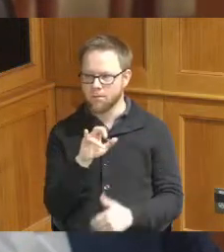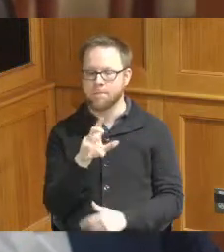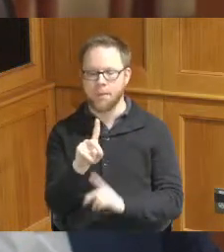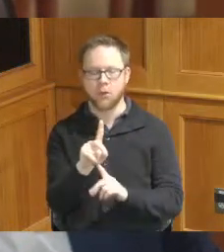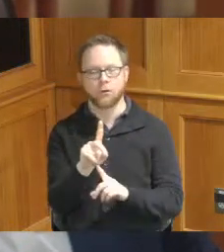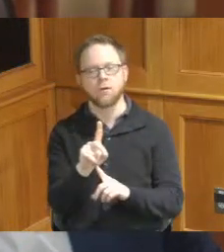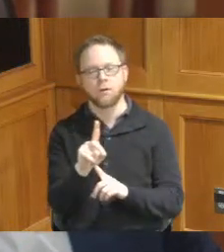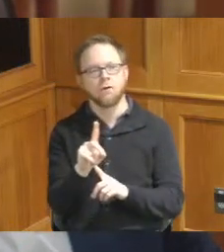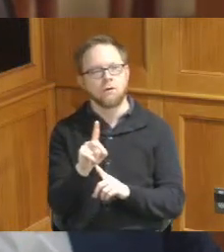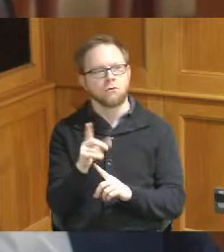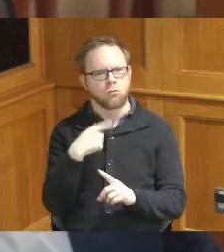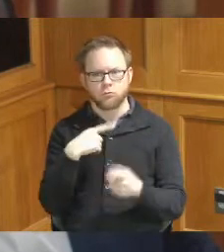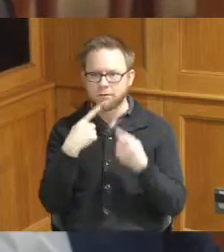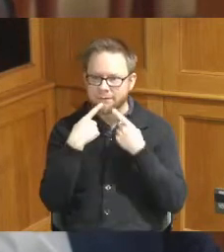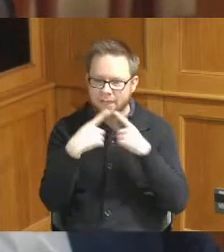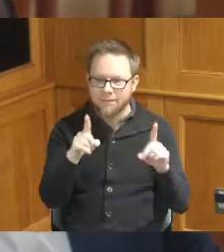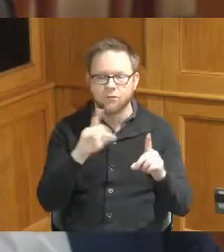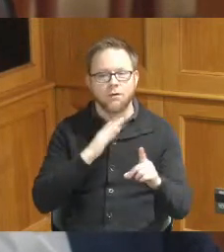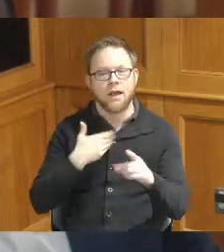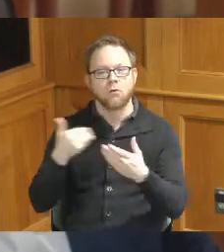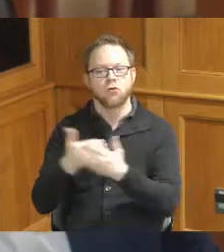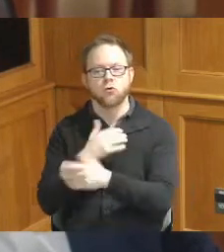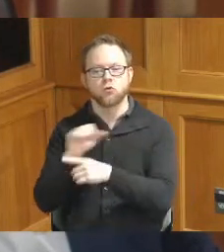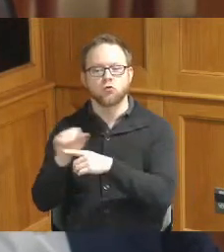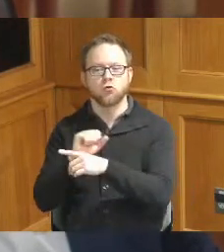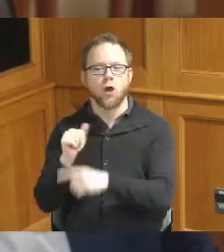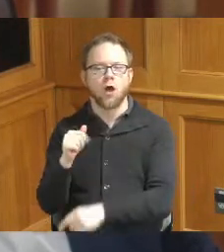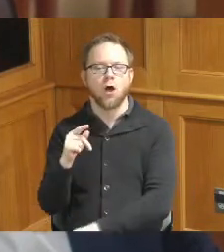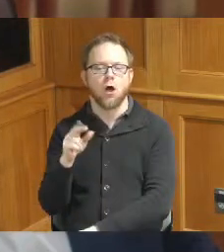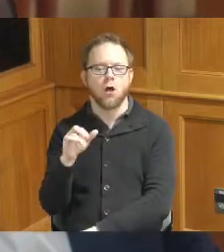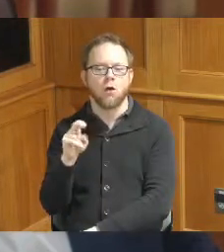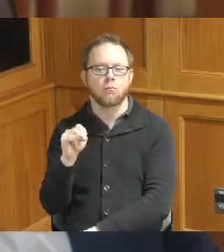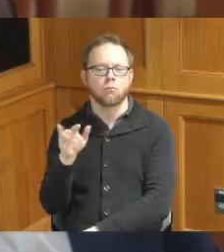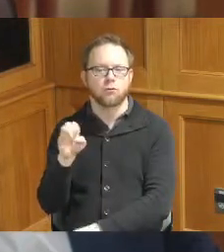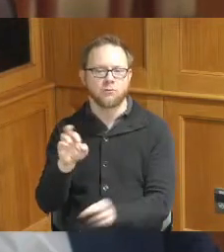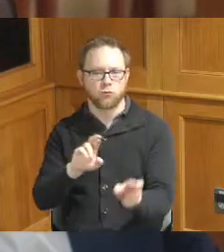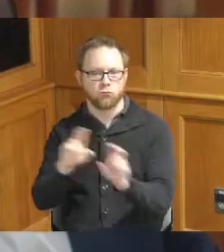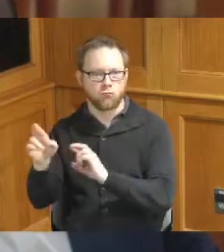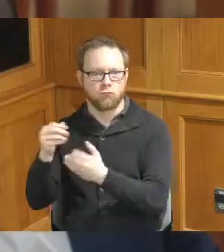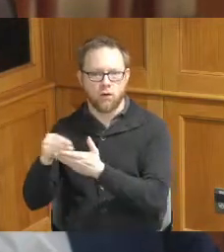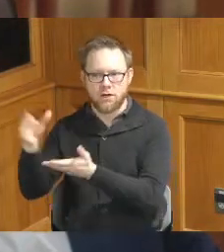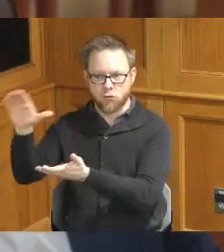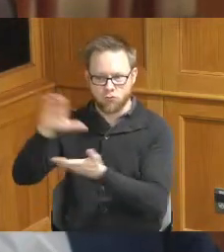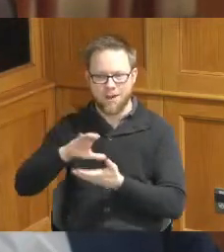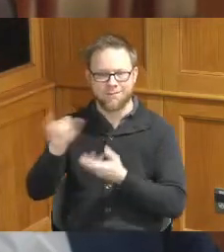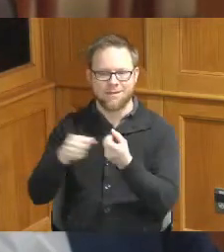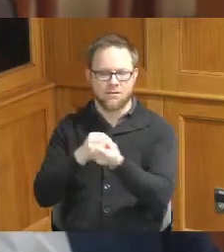and our youth apprenticeship Readiness Grant which is also for Youth and construction again focusing